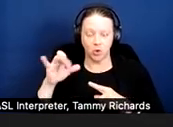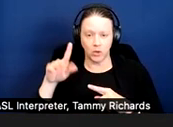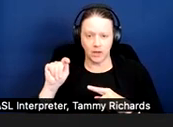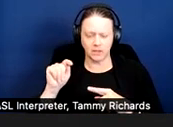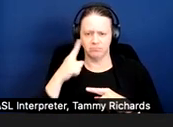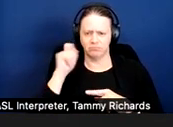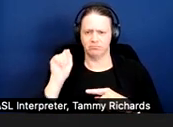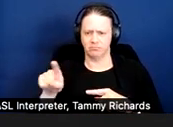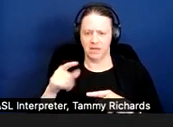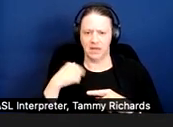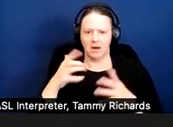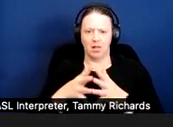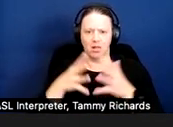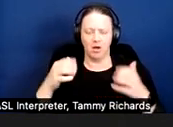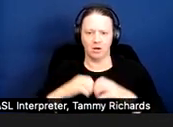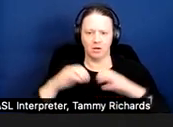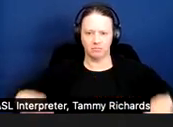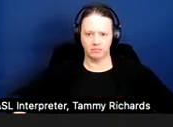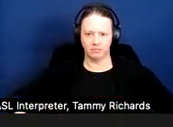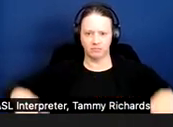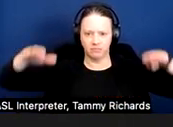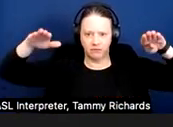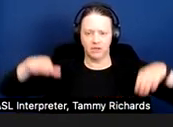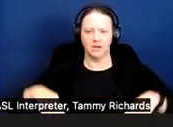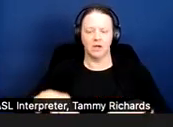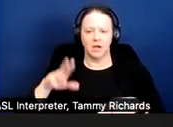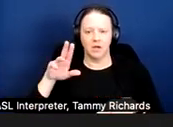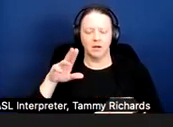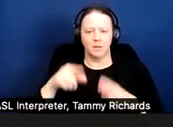newspaperses lined up along the walls of her hallway.